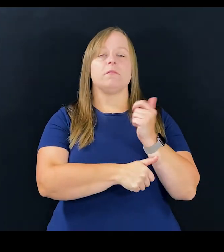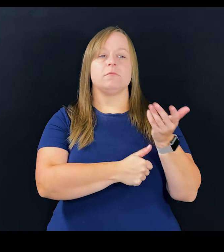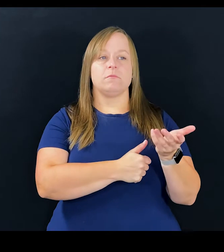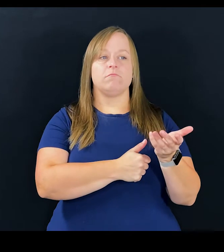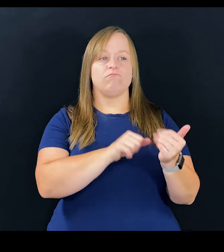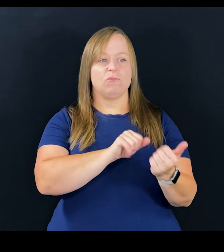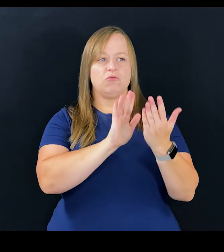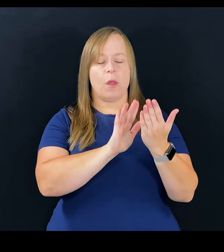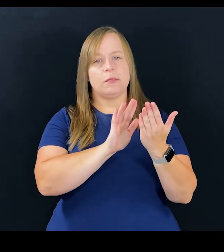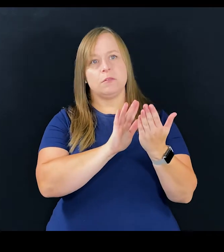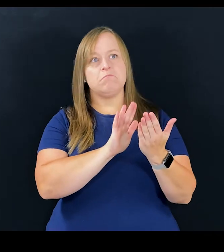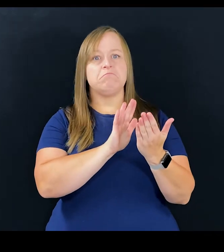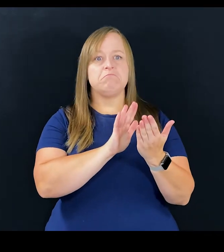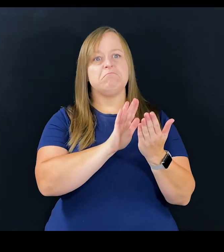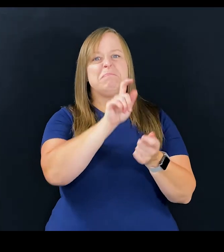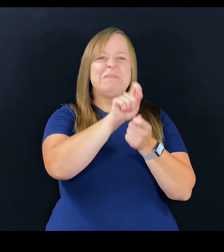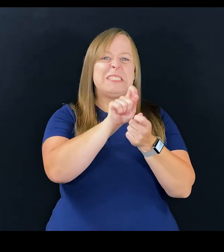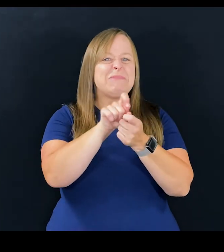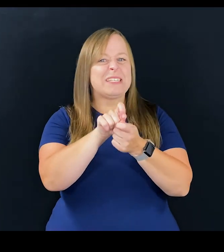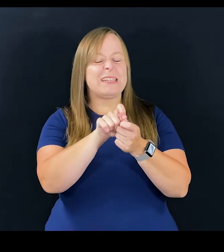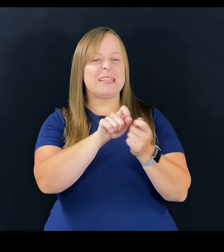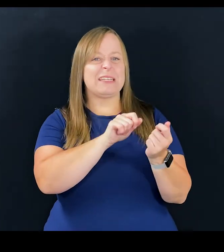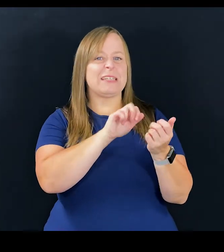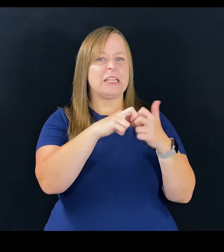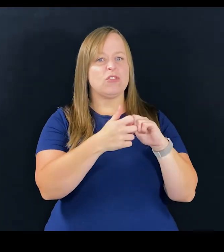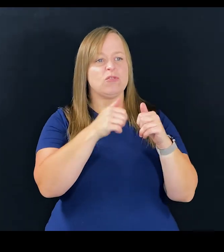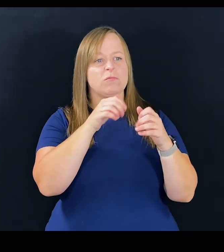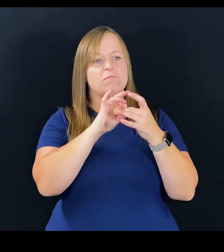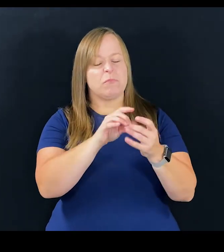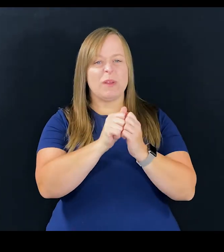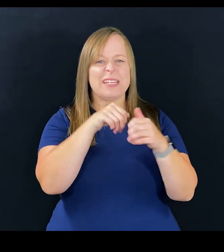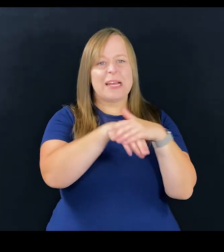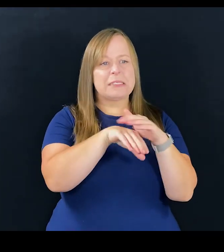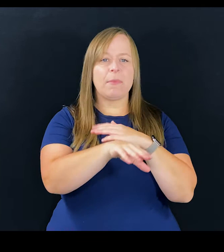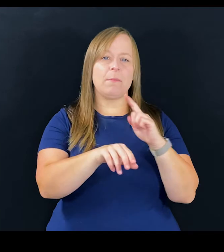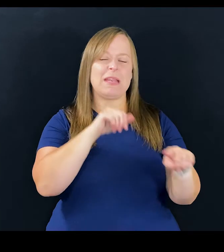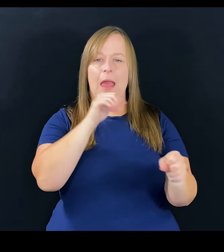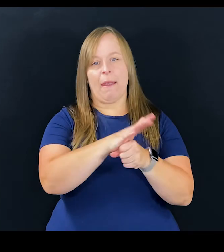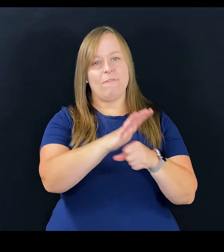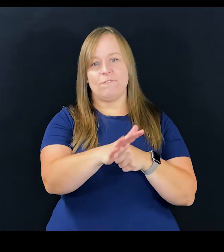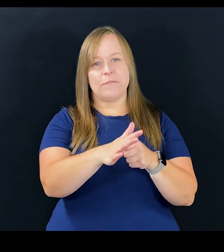and it addressed certain issues regarding accessibility, but certainly it wasn't enough.